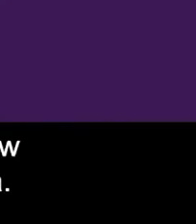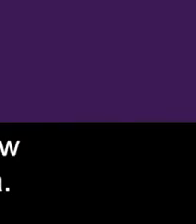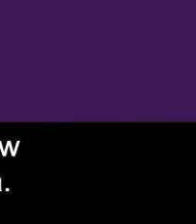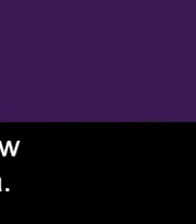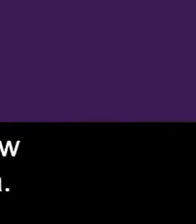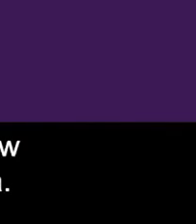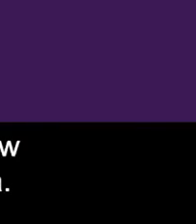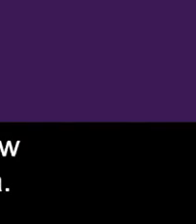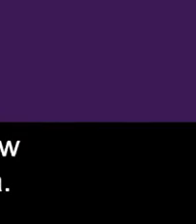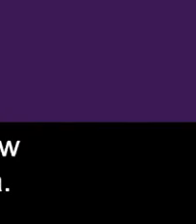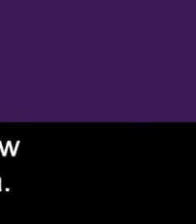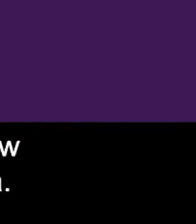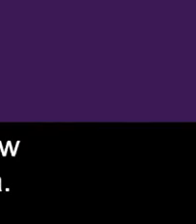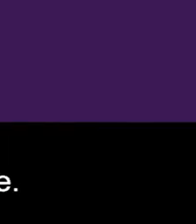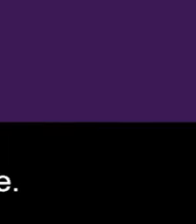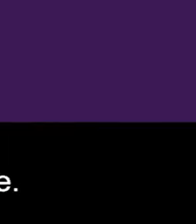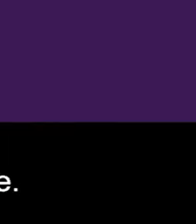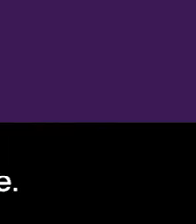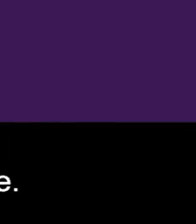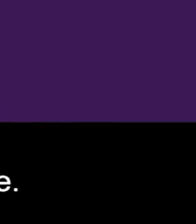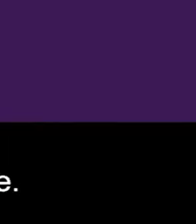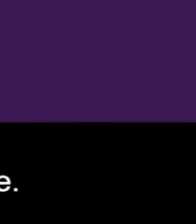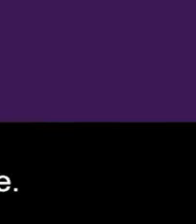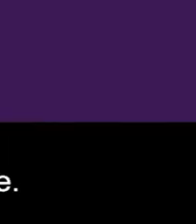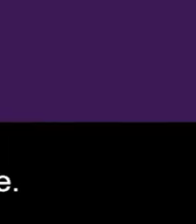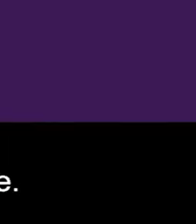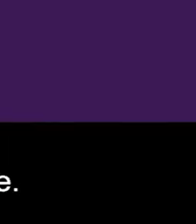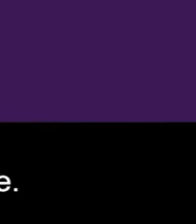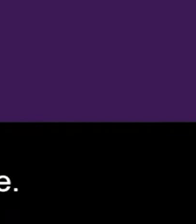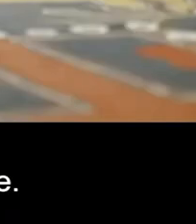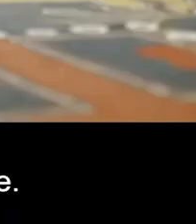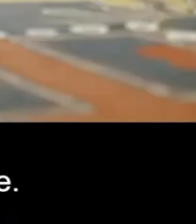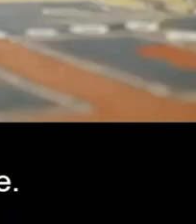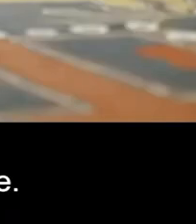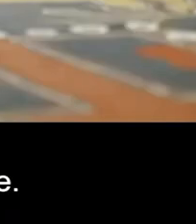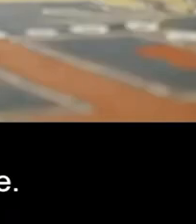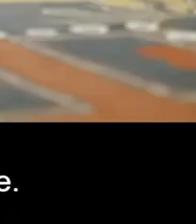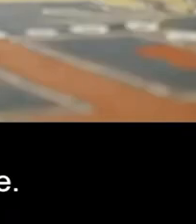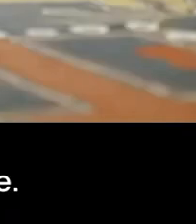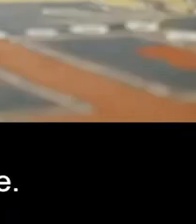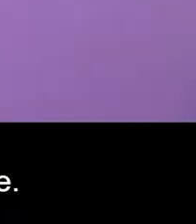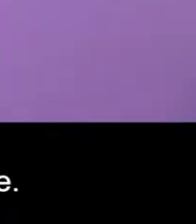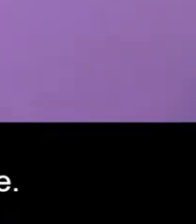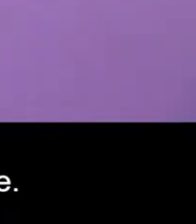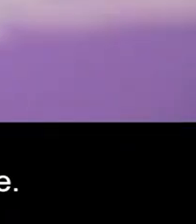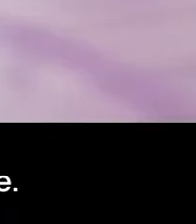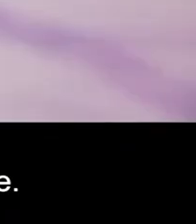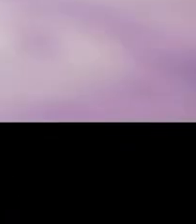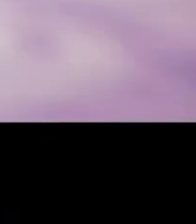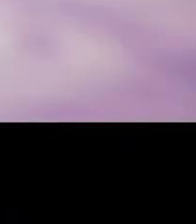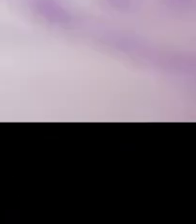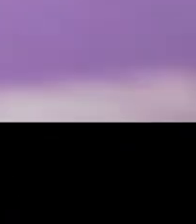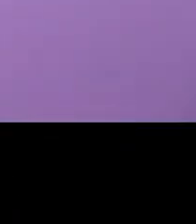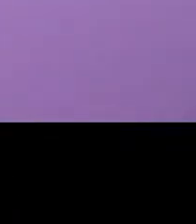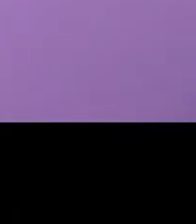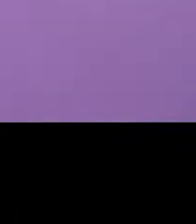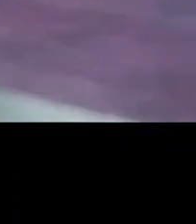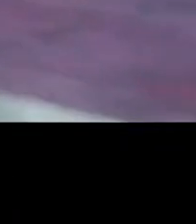Is Creative Australia a place for every story, a story for every place, a bigger,